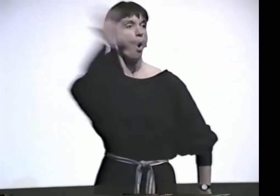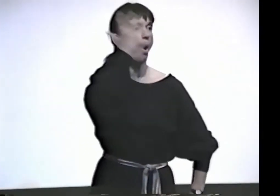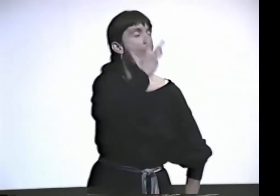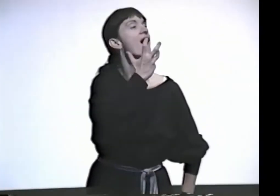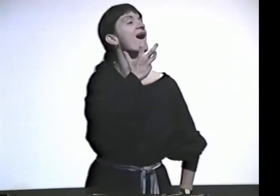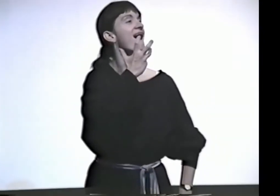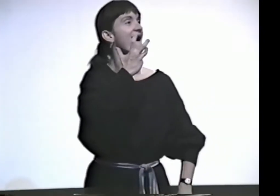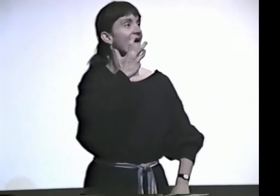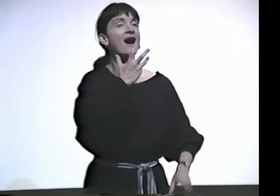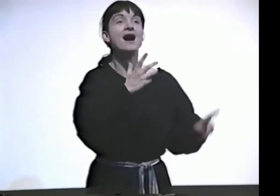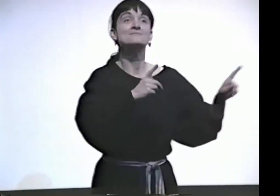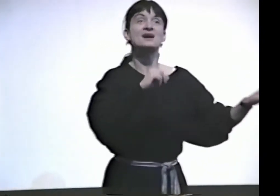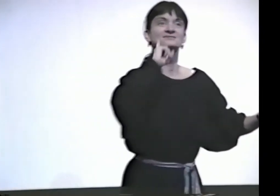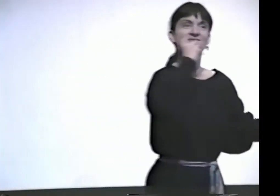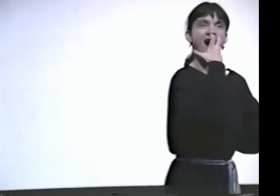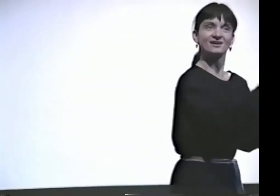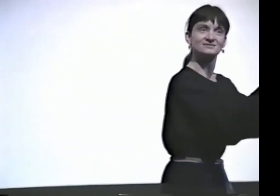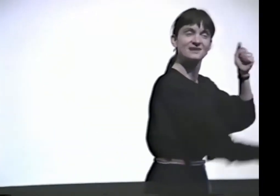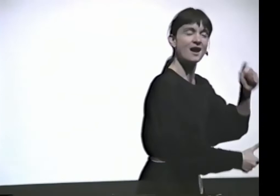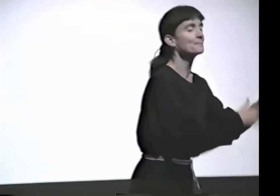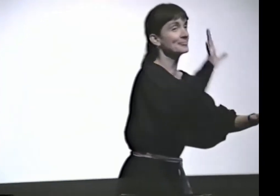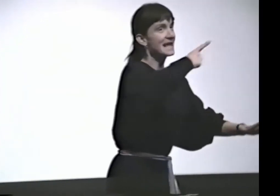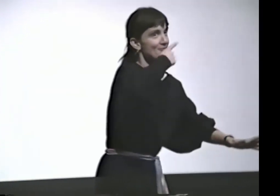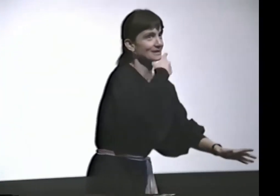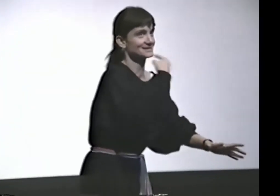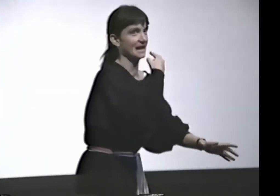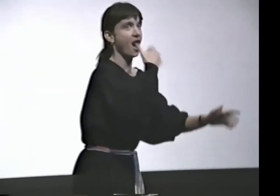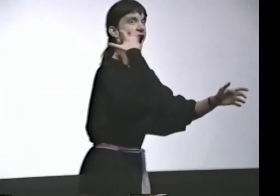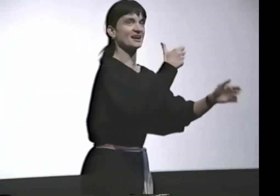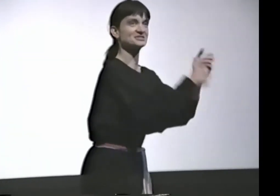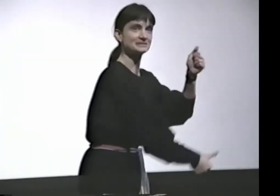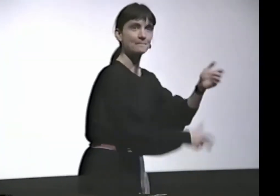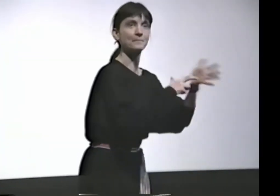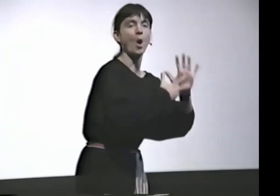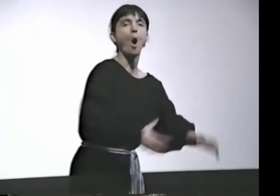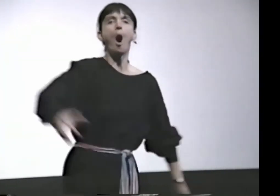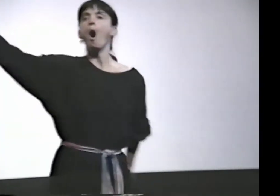YOU KNOW, THEY'LL SAY WHAT DEAF PEOPLE TEND TO SIGN FOR "HOT SHIT," YOU KNOW?